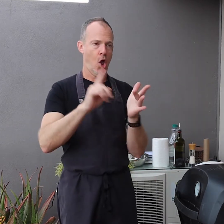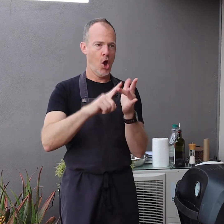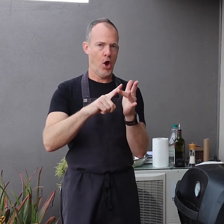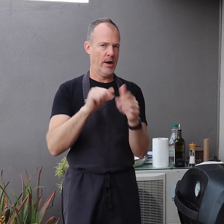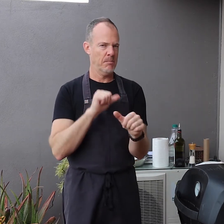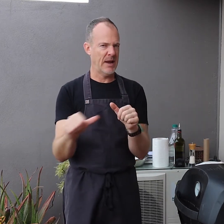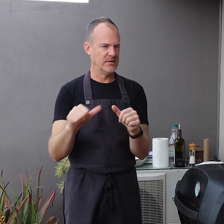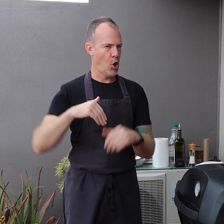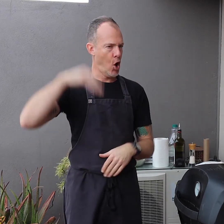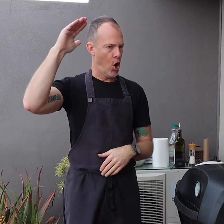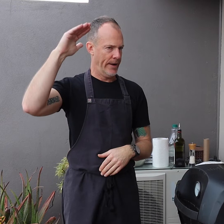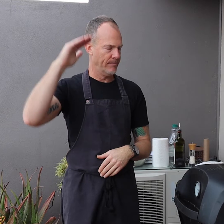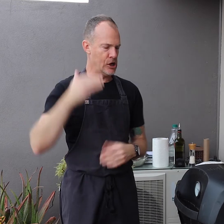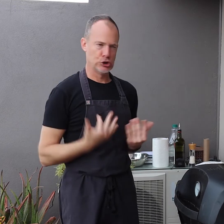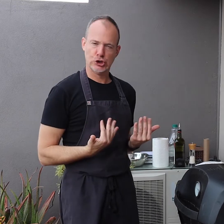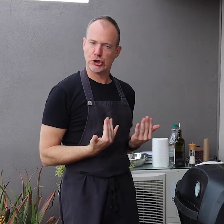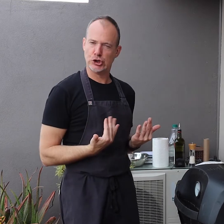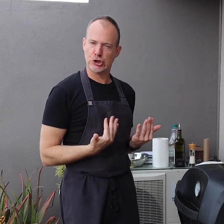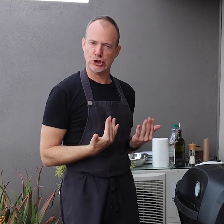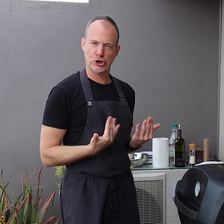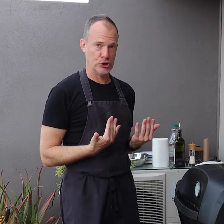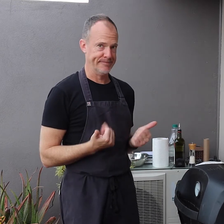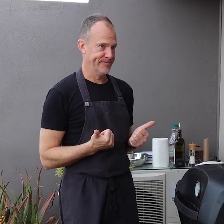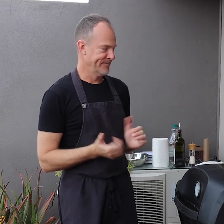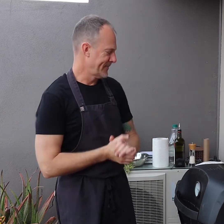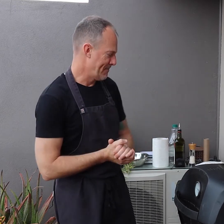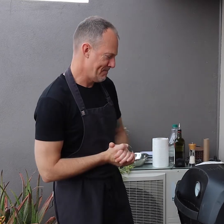It's best if it's at a very high temperature.